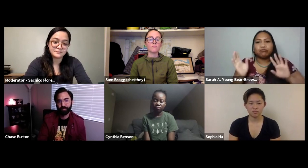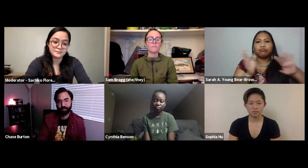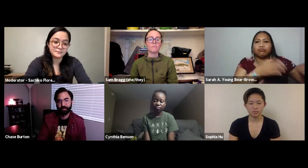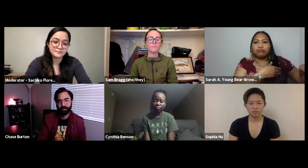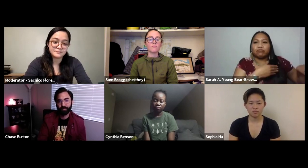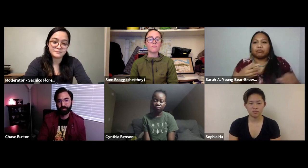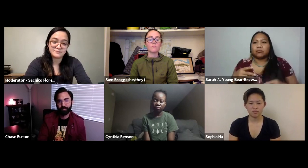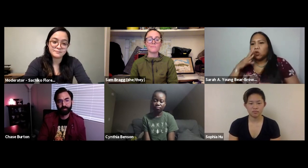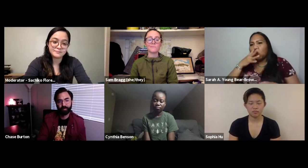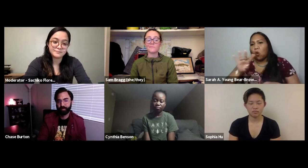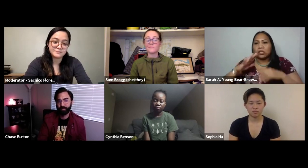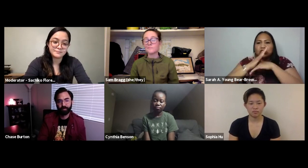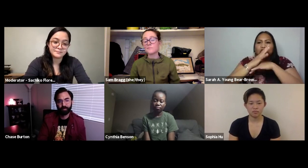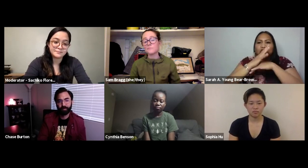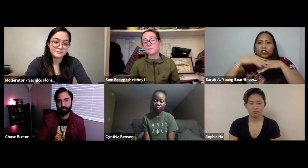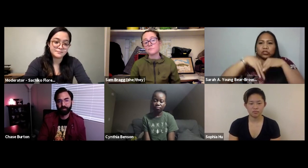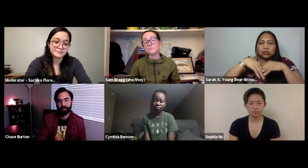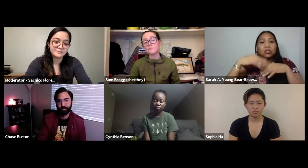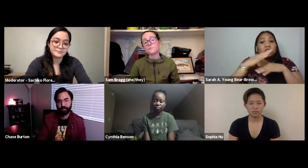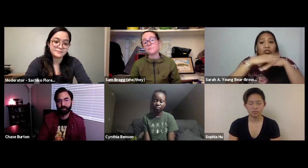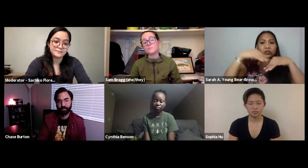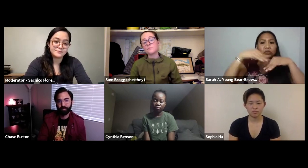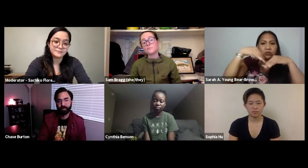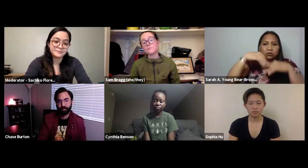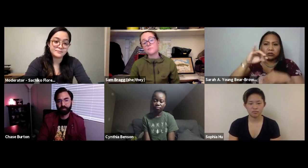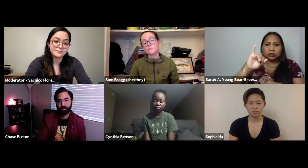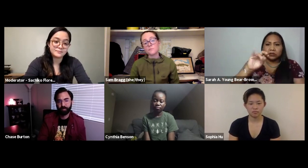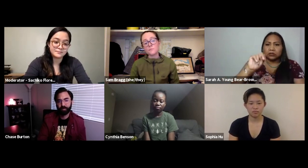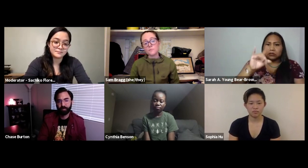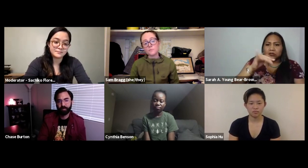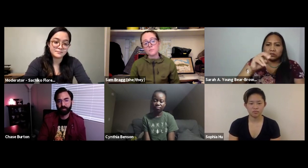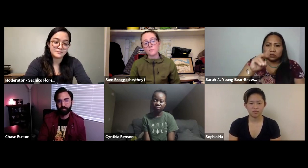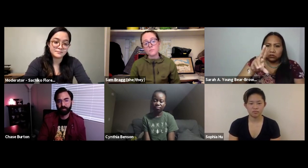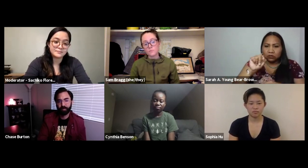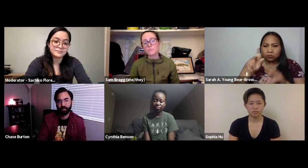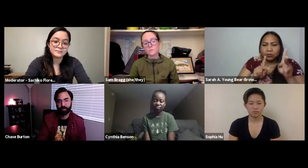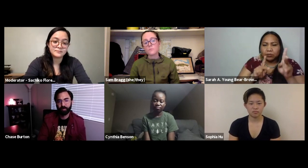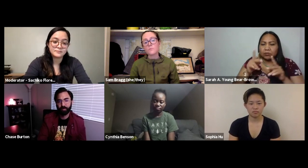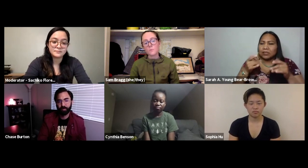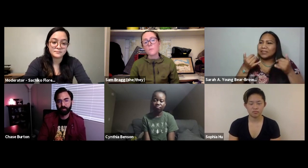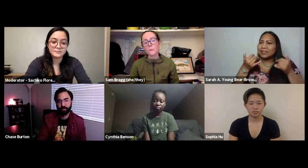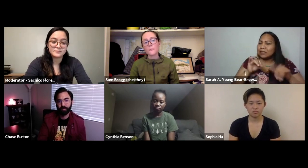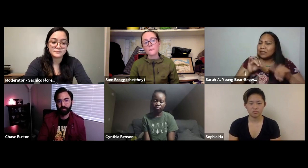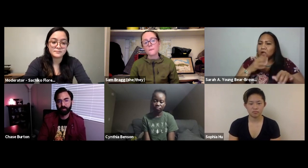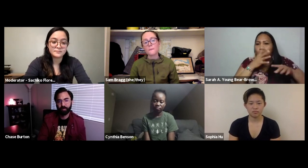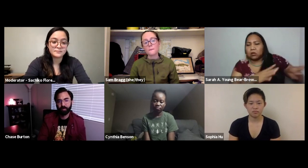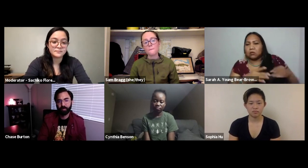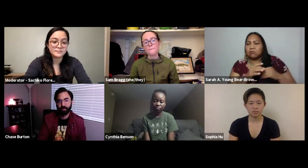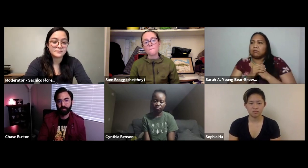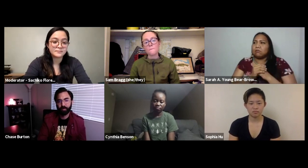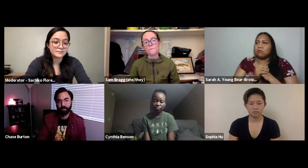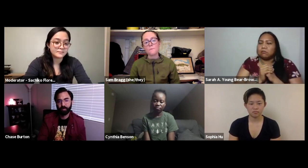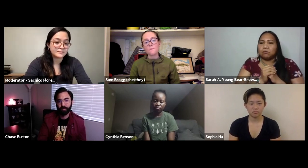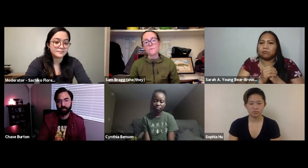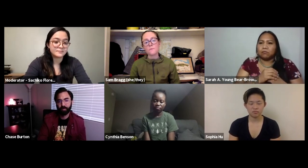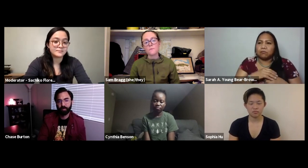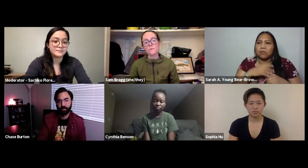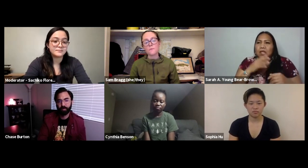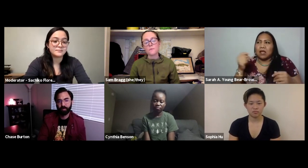2021. Now you can't just ignore the indigenous people you can't ignore the indigenous people.